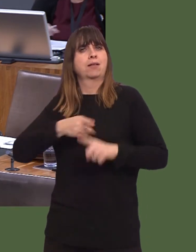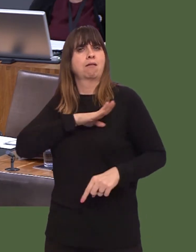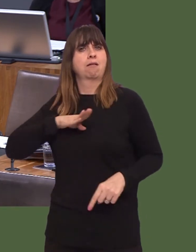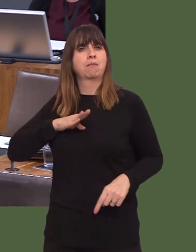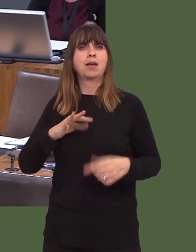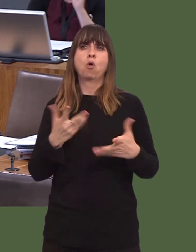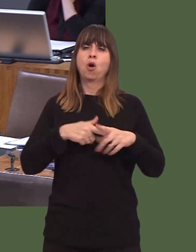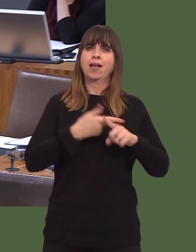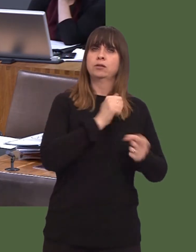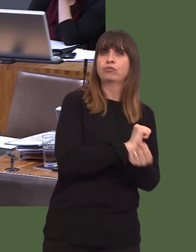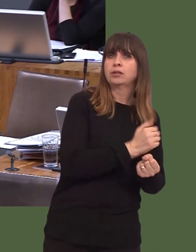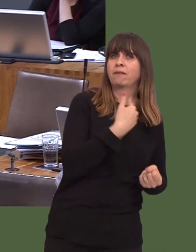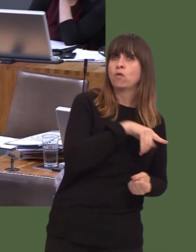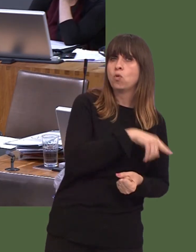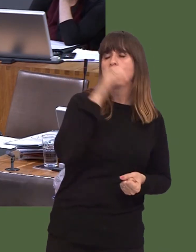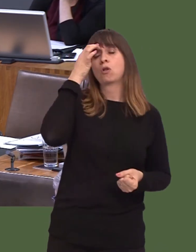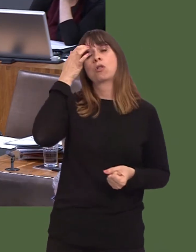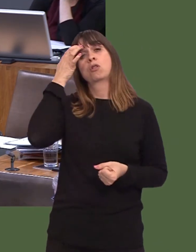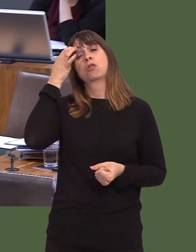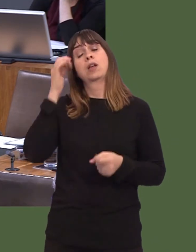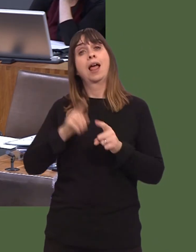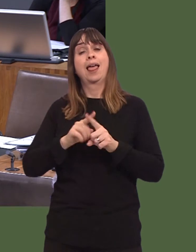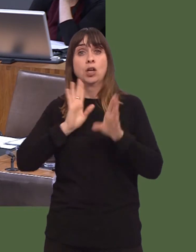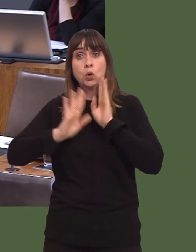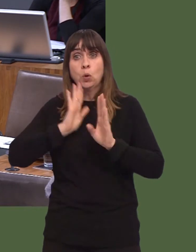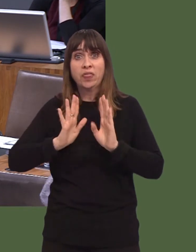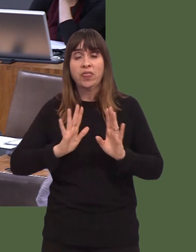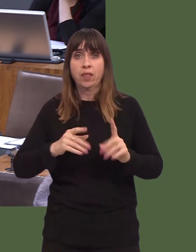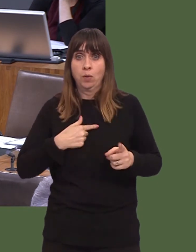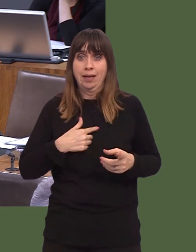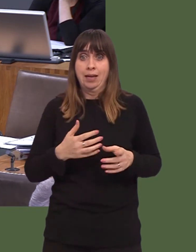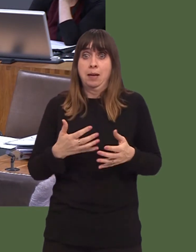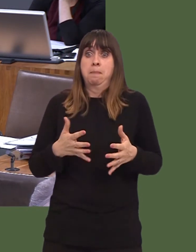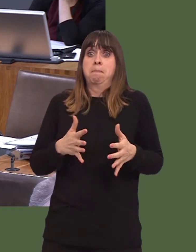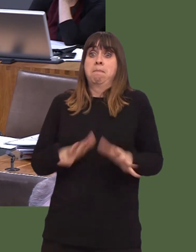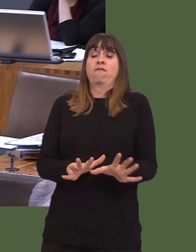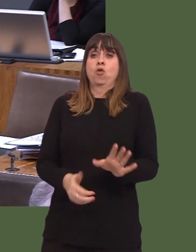a pathway to try to help young people avoid homelessness because of the actions of the UK Government.